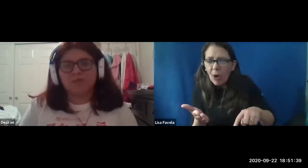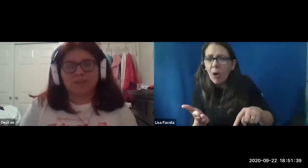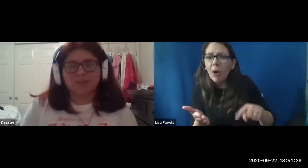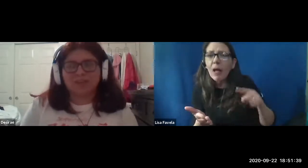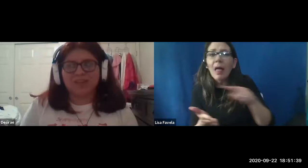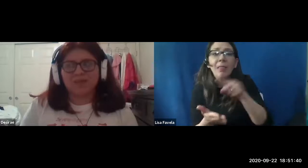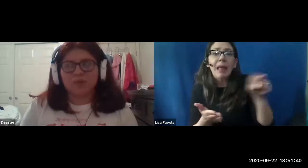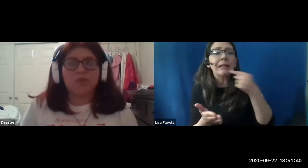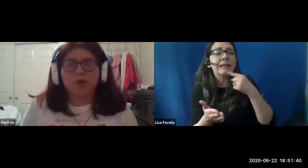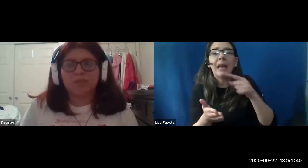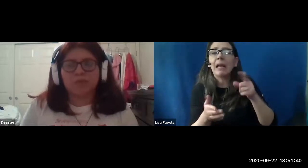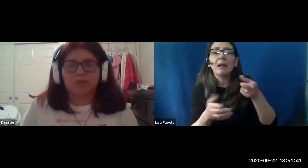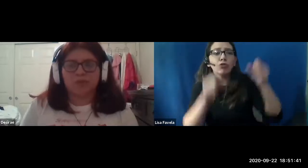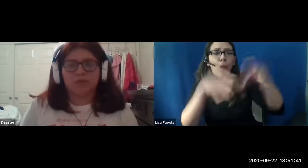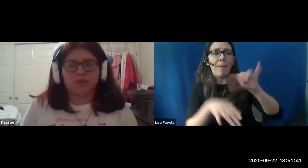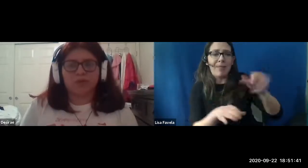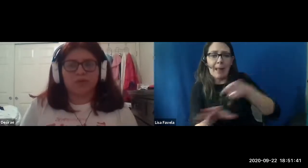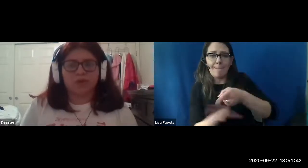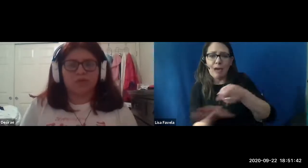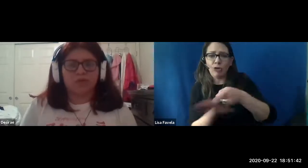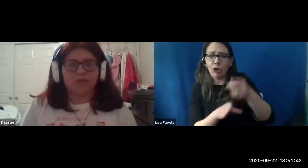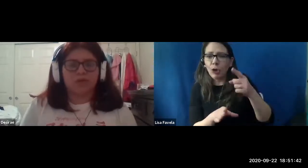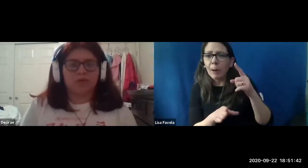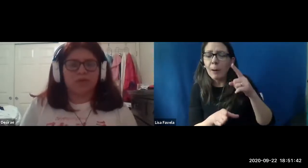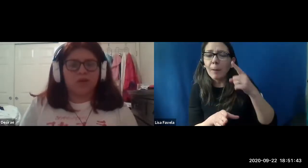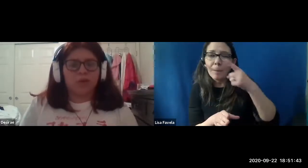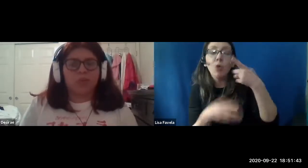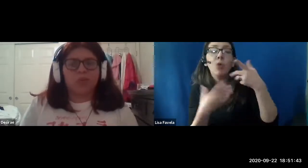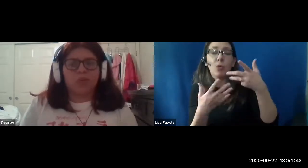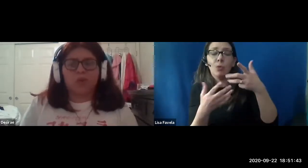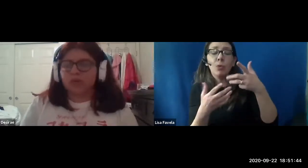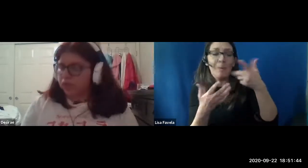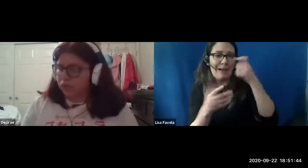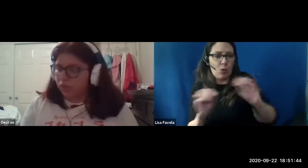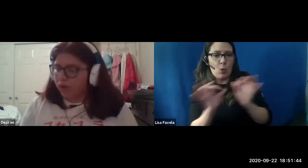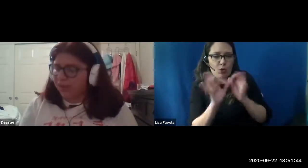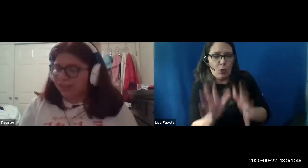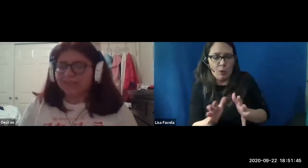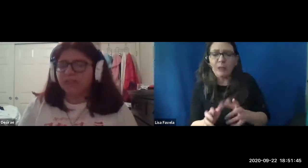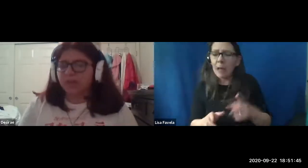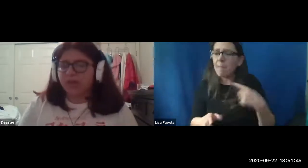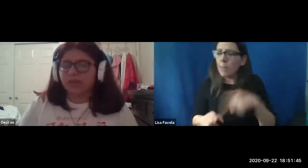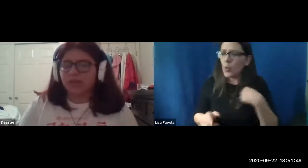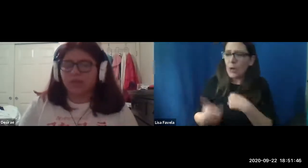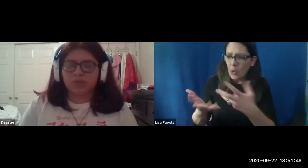be a doctor i'm like well we want people to code to their doctor's appointment